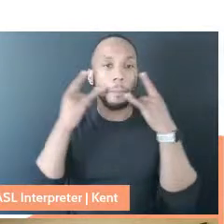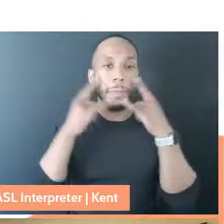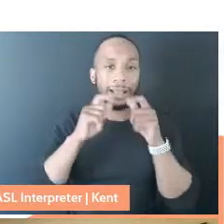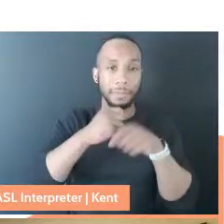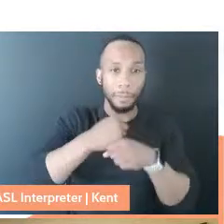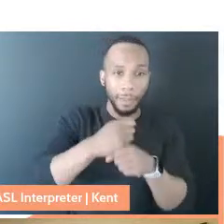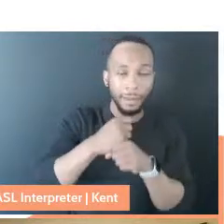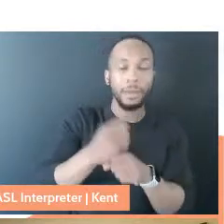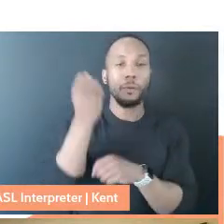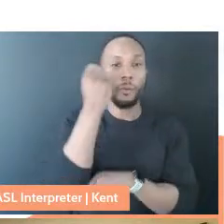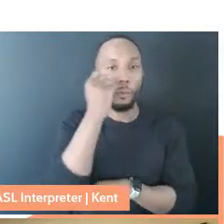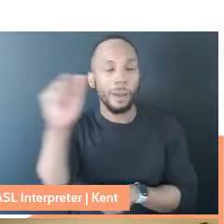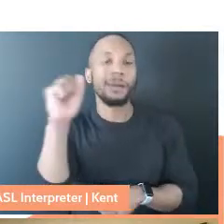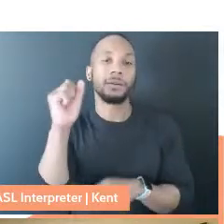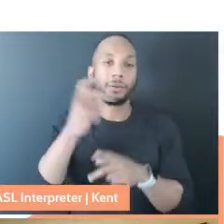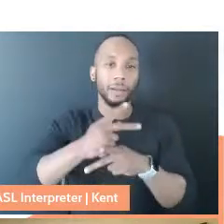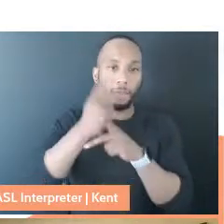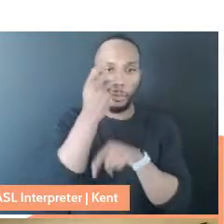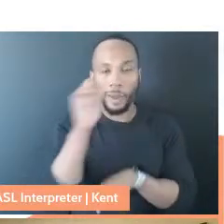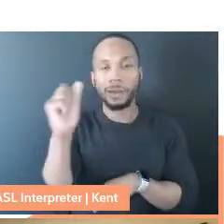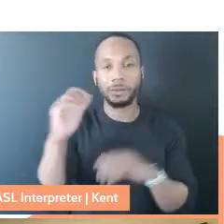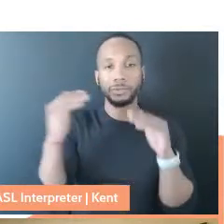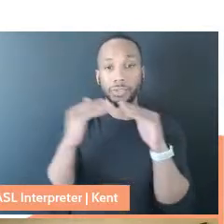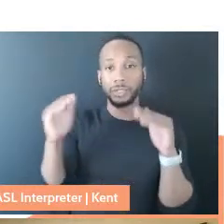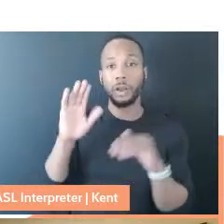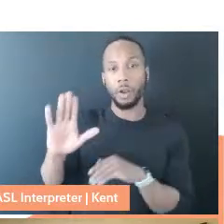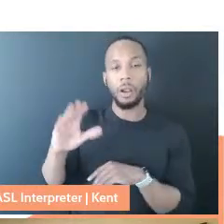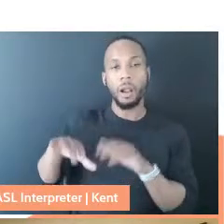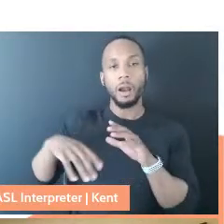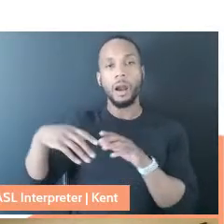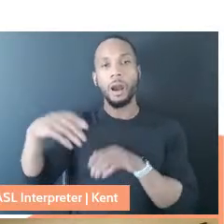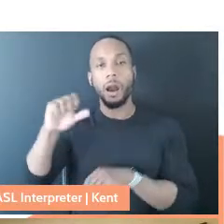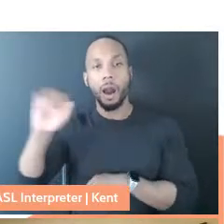And Kristina's Off-Broadway show, Kristina Wong's Sweatshop Overlord,